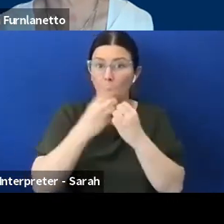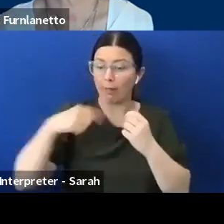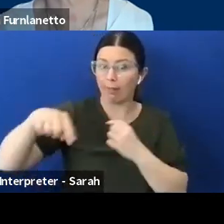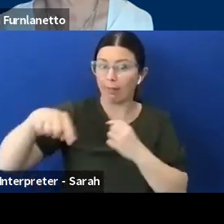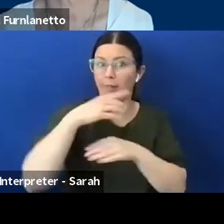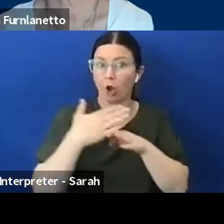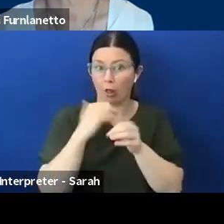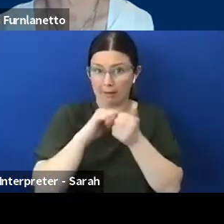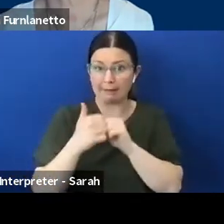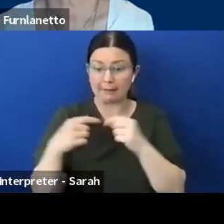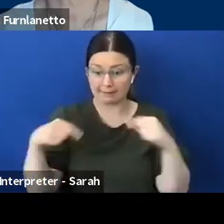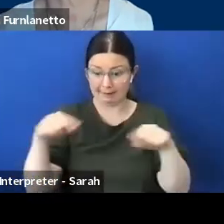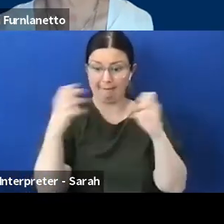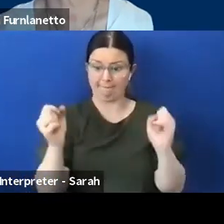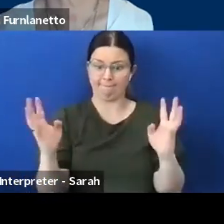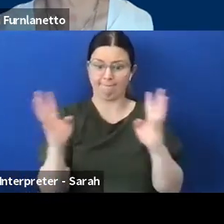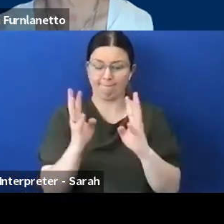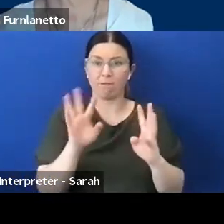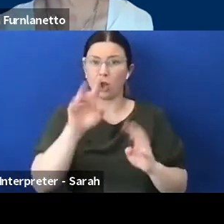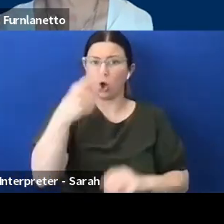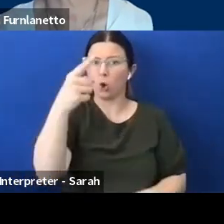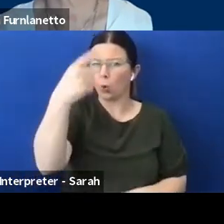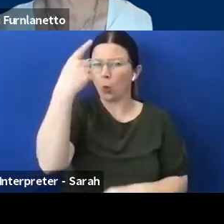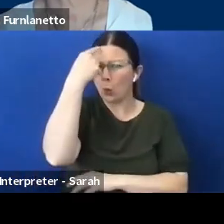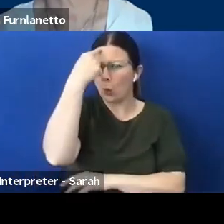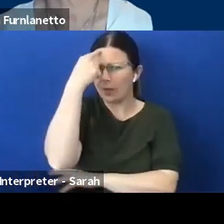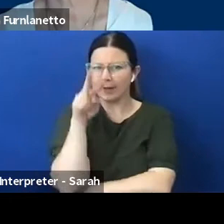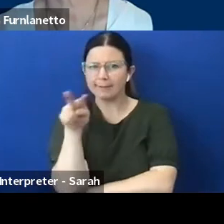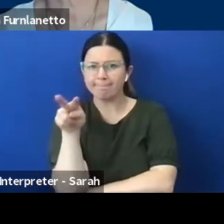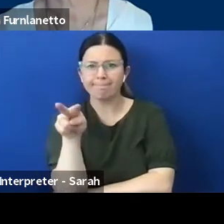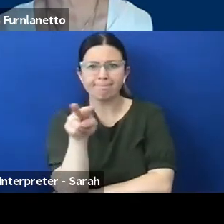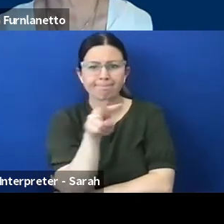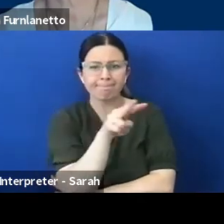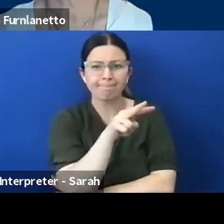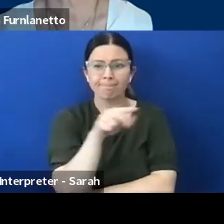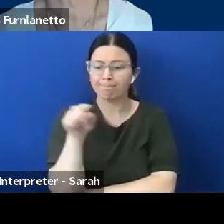the person who's tapping their finger or the person who's tapping their toes or the person